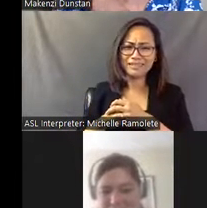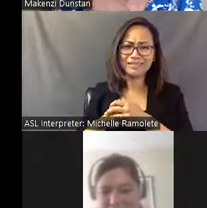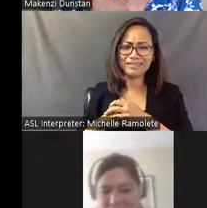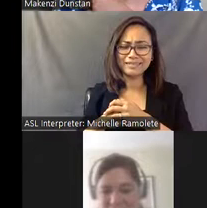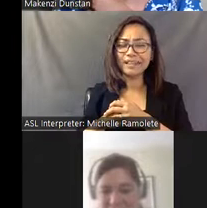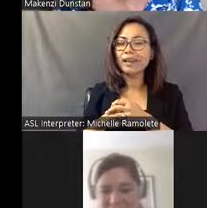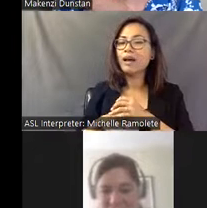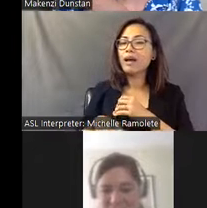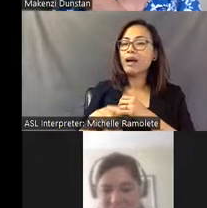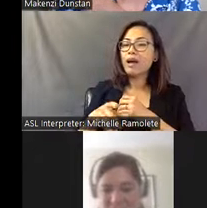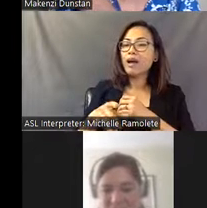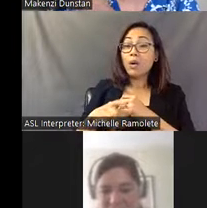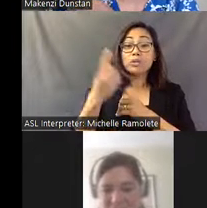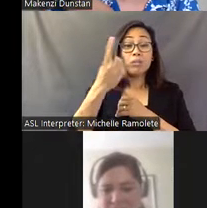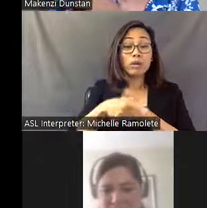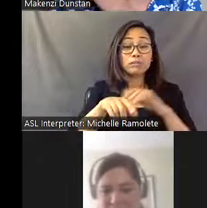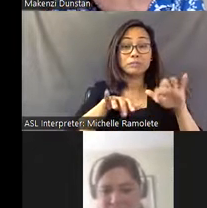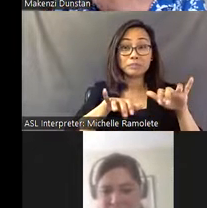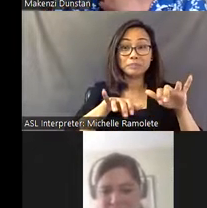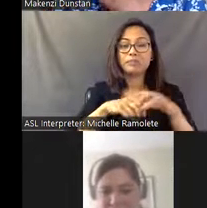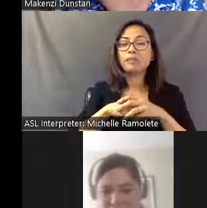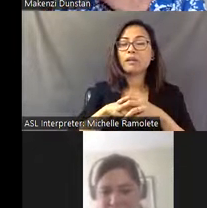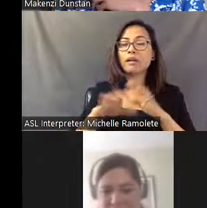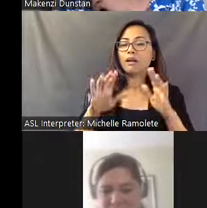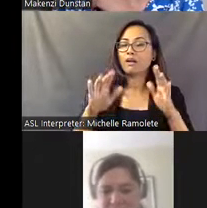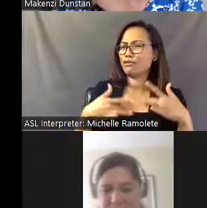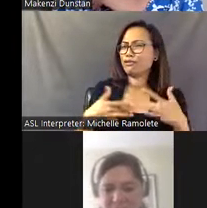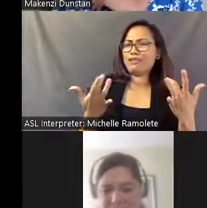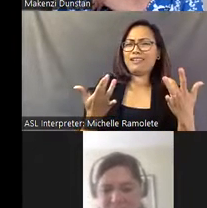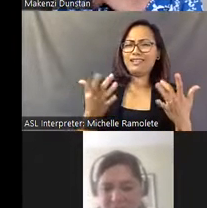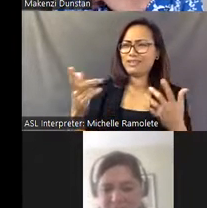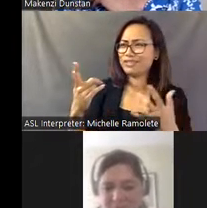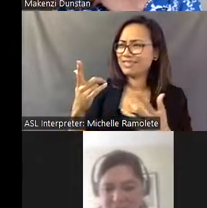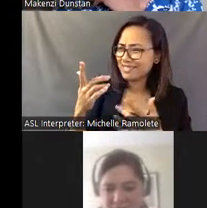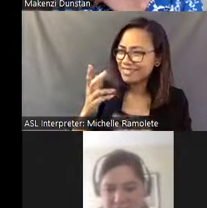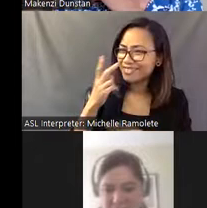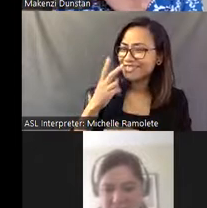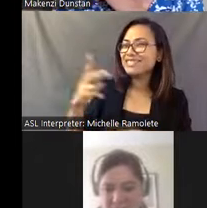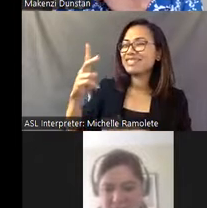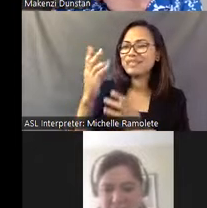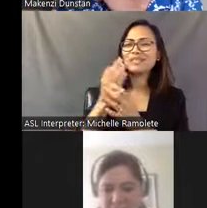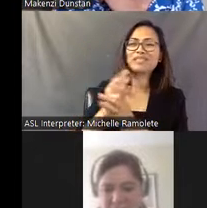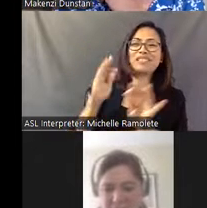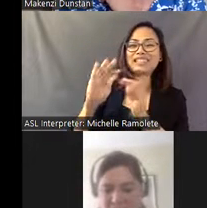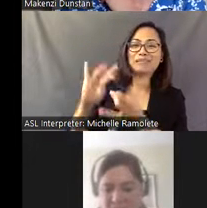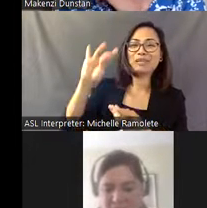[Makenzi] Someone says, "Thrilled to be introduced to such a free spirit. Is the book that you've referenced a few times still available?"